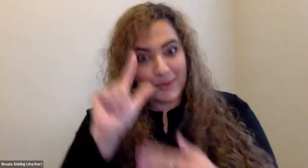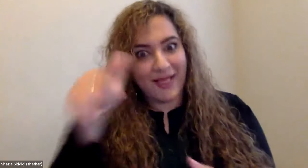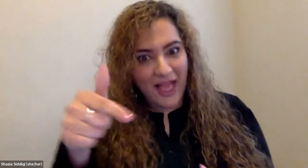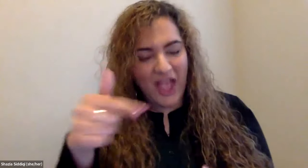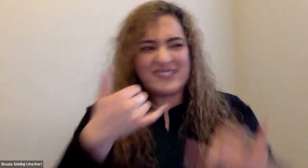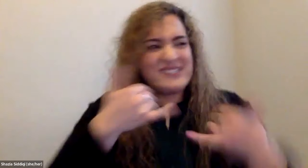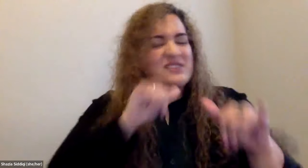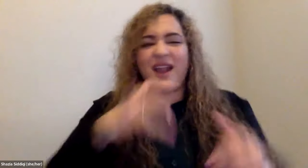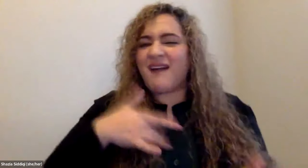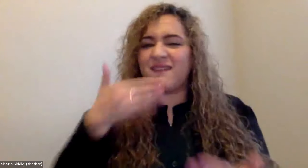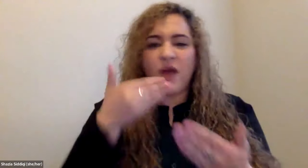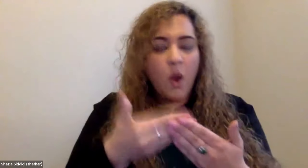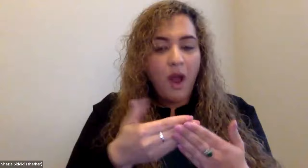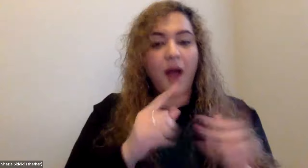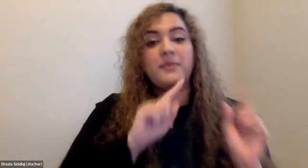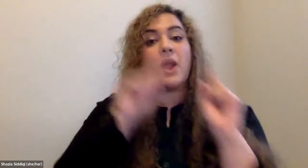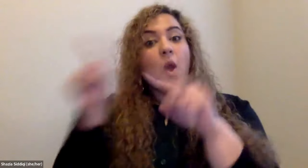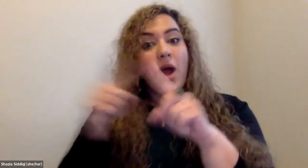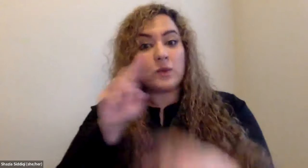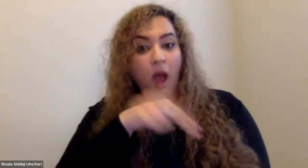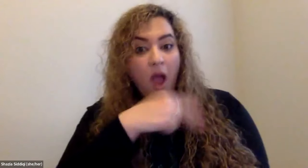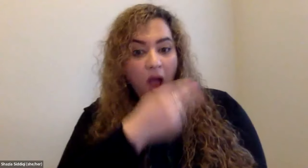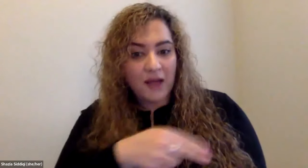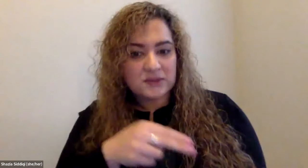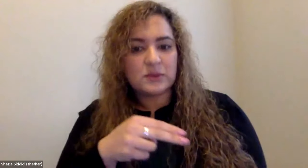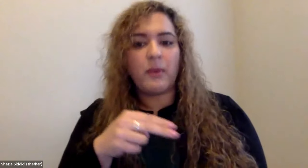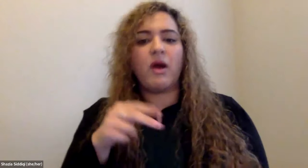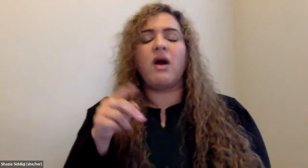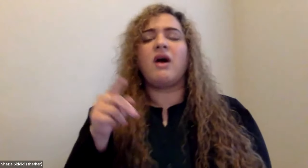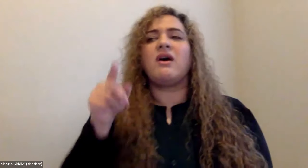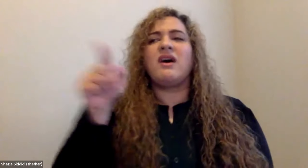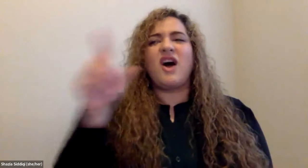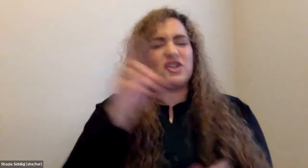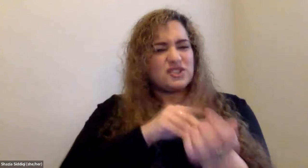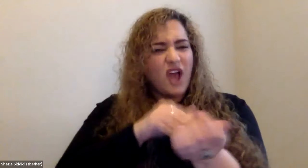Cristine Saunders: And then, a couple of hours later, he was still not feeling well, so he went to the hospital.